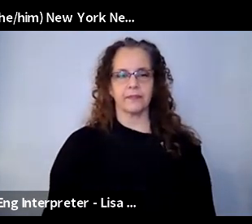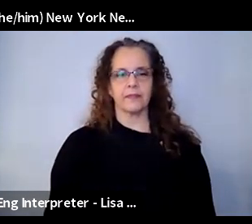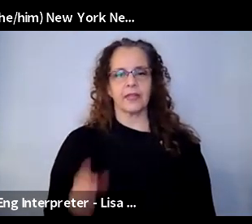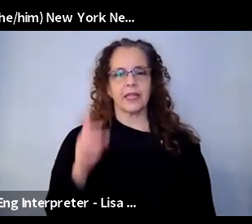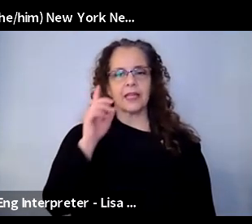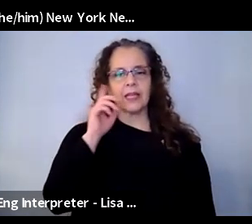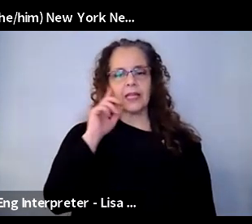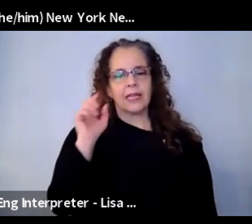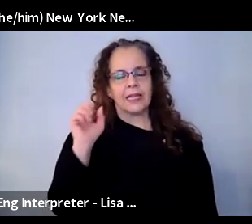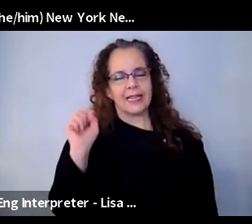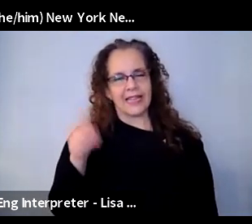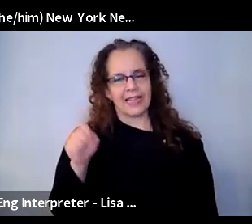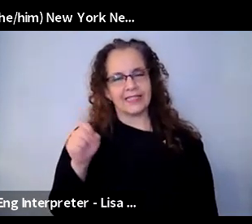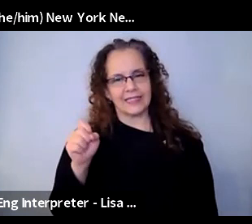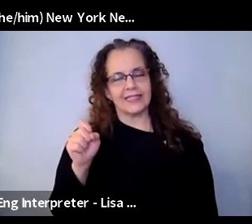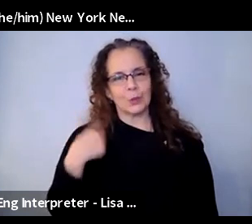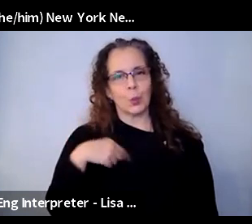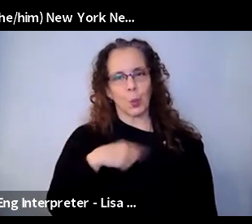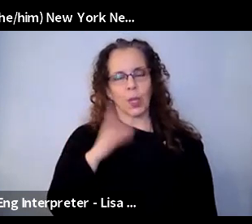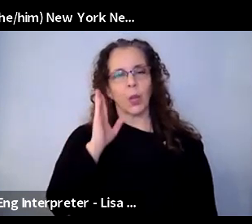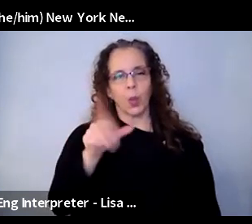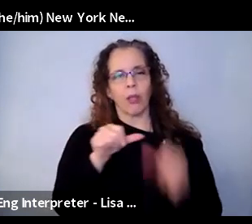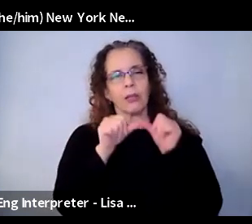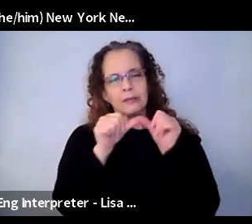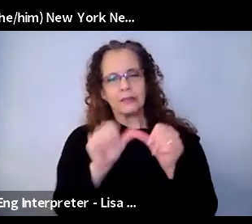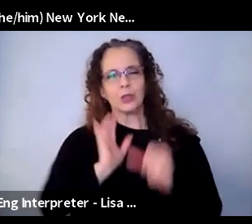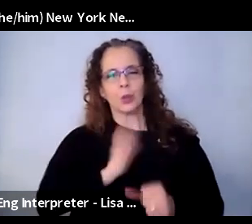are going to continue the work that we are doing with what and